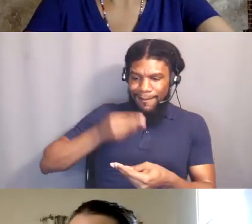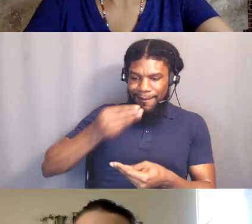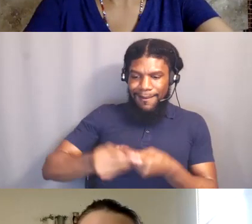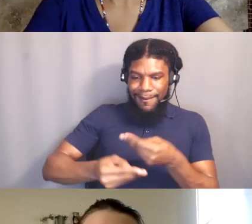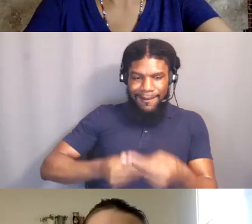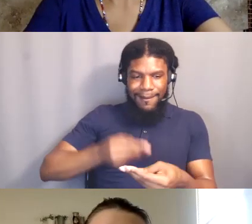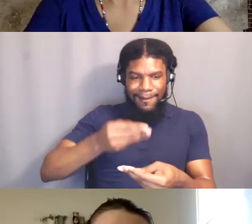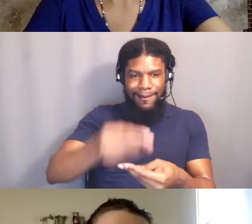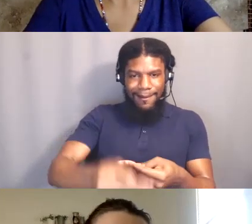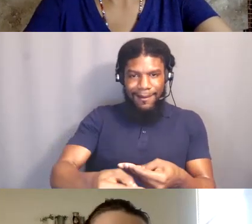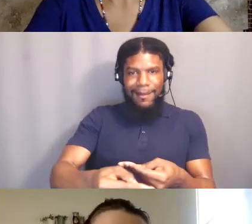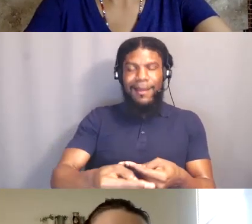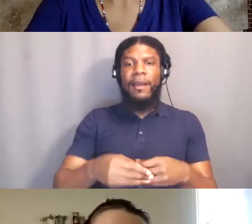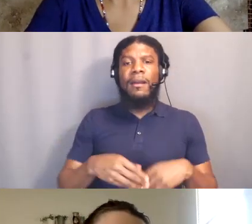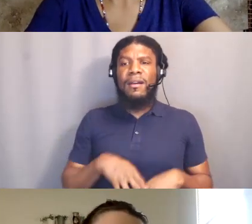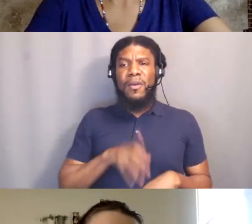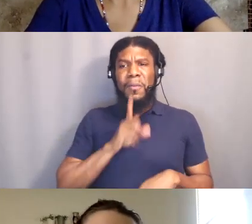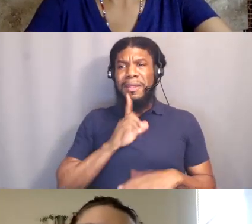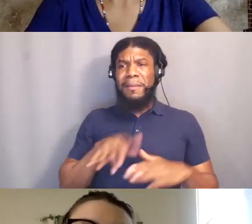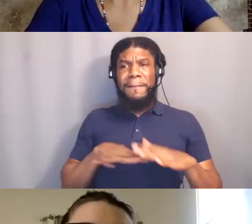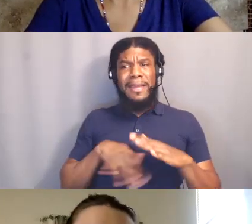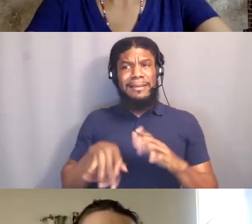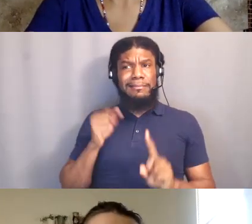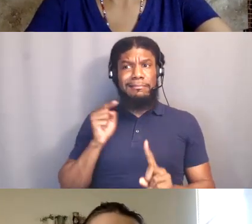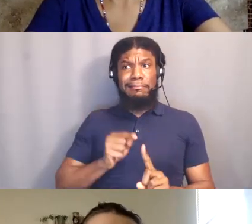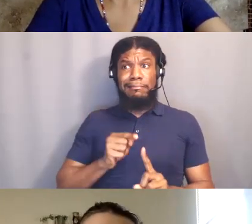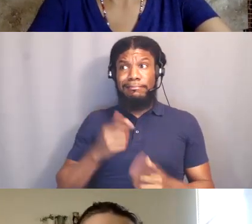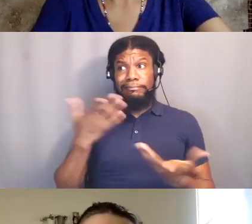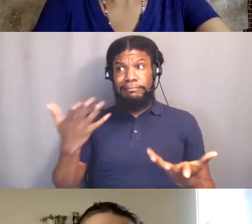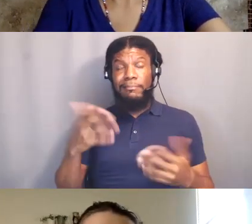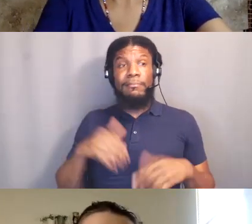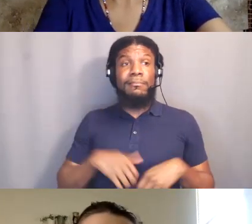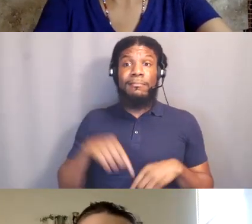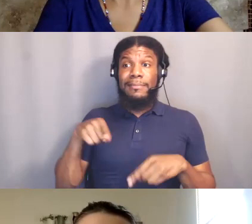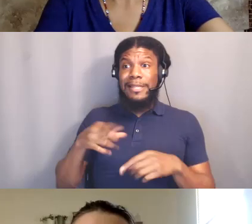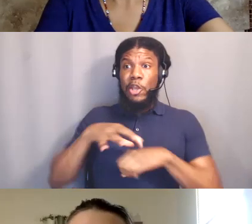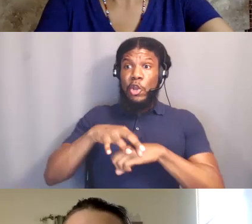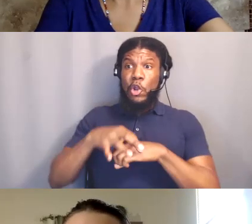and such like a basic level I don't know how much longer this planet is really going to be,